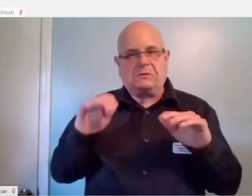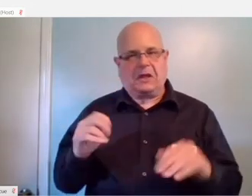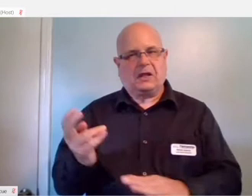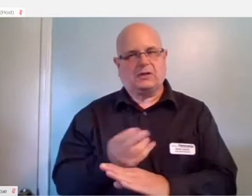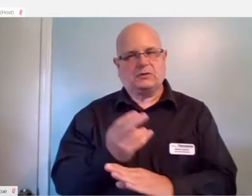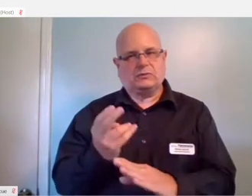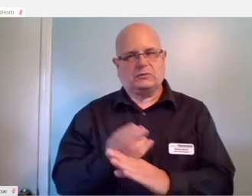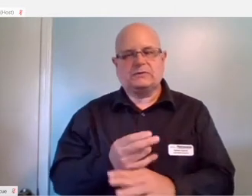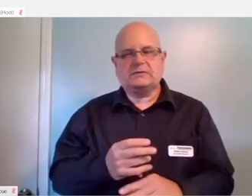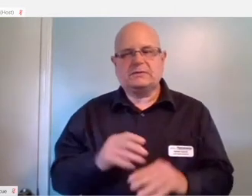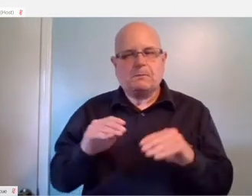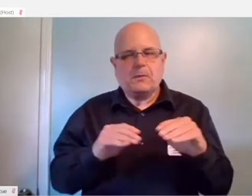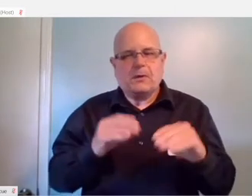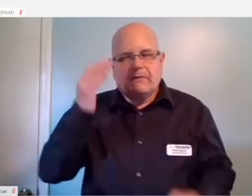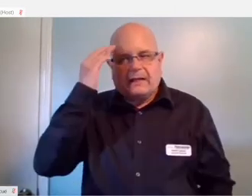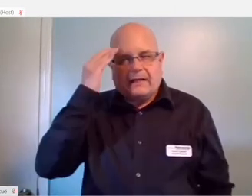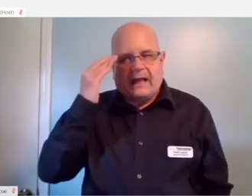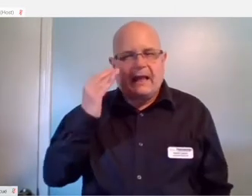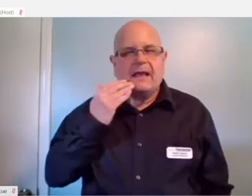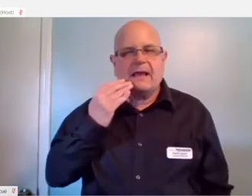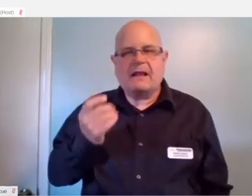very minor head movements. It's easy to configure.